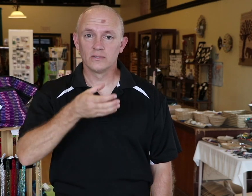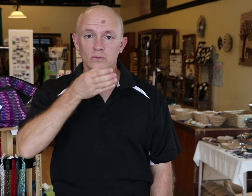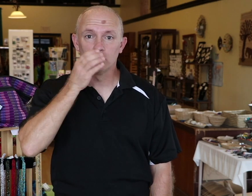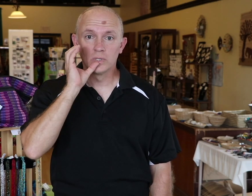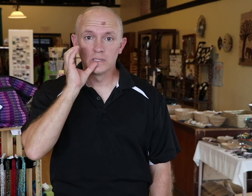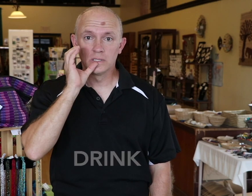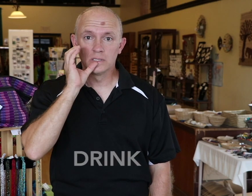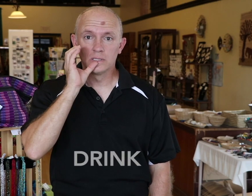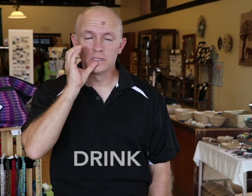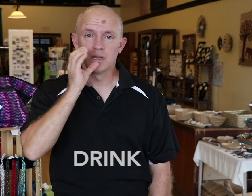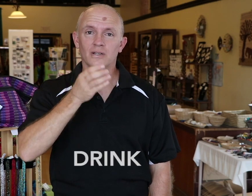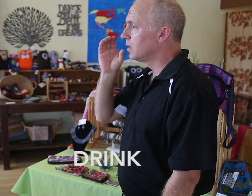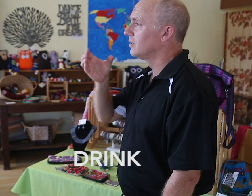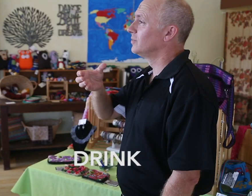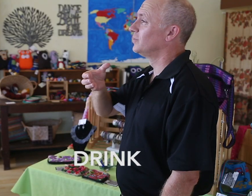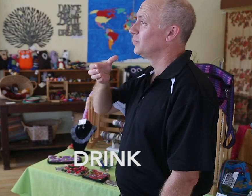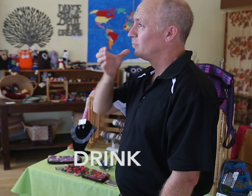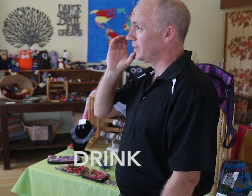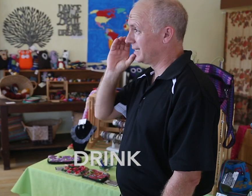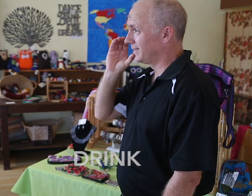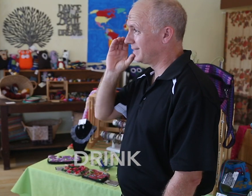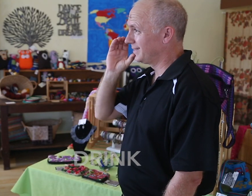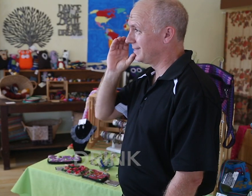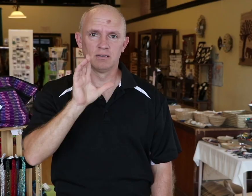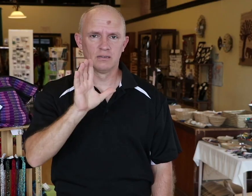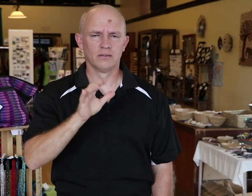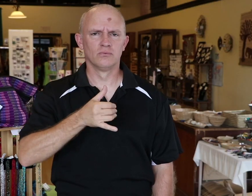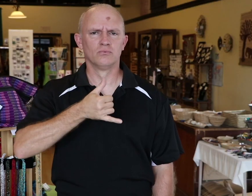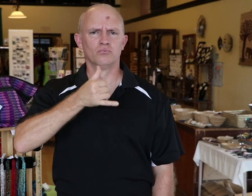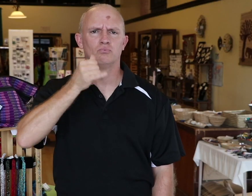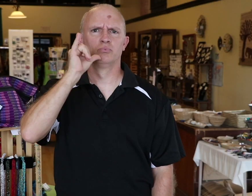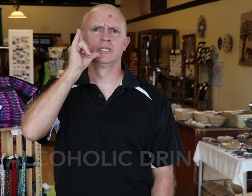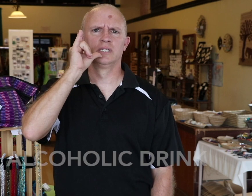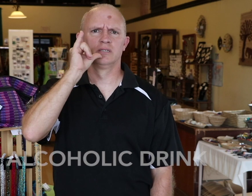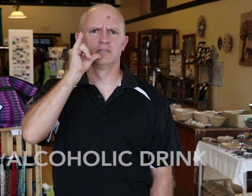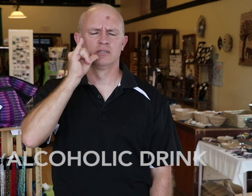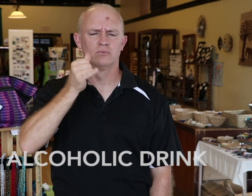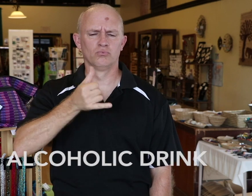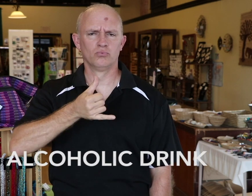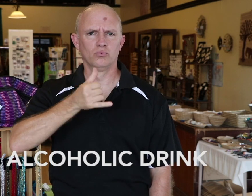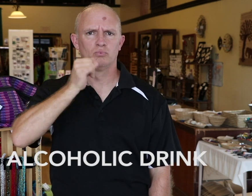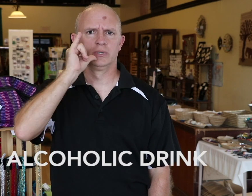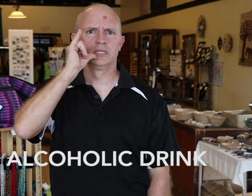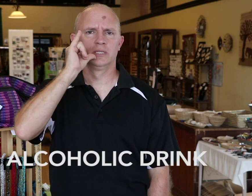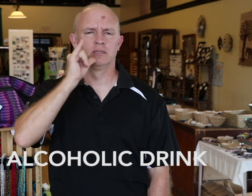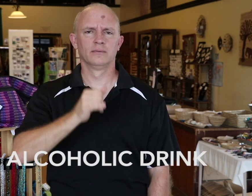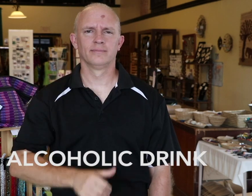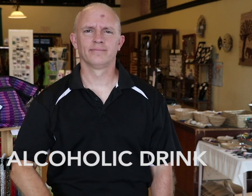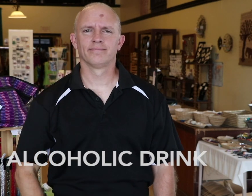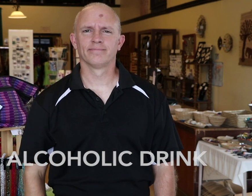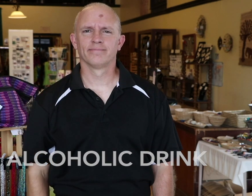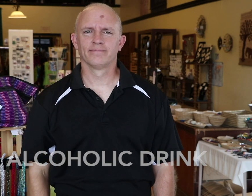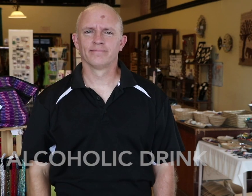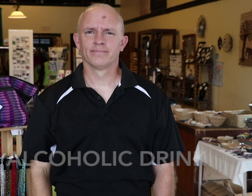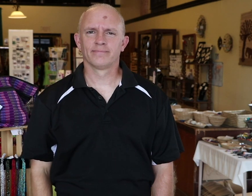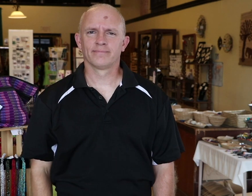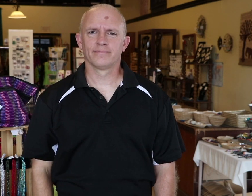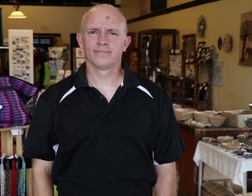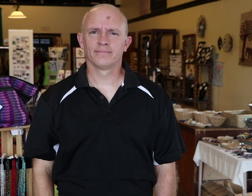Drink Alcoholic drink